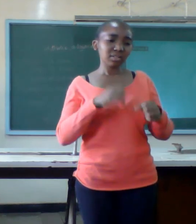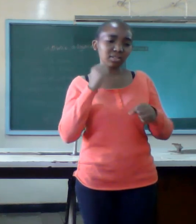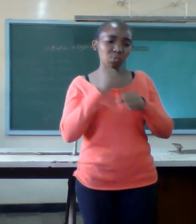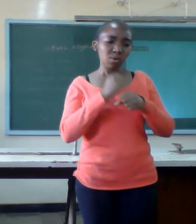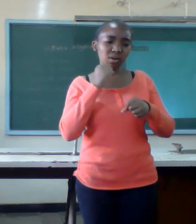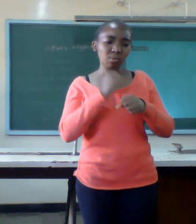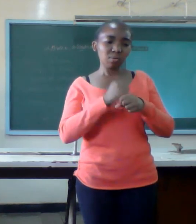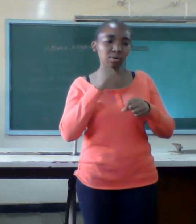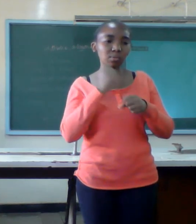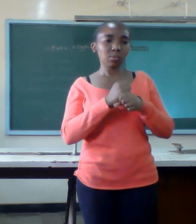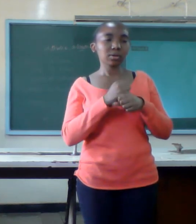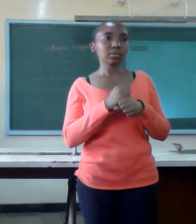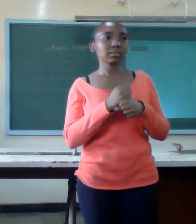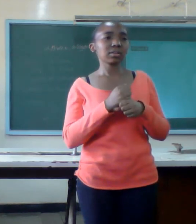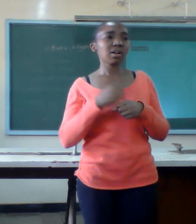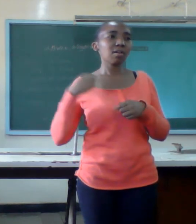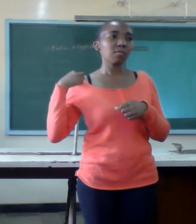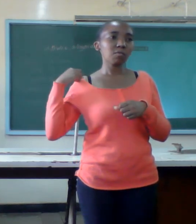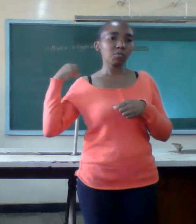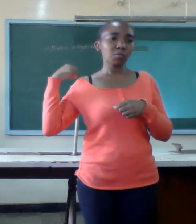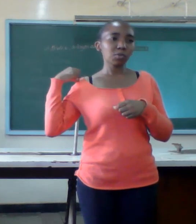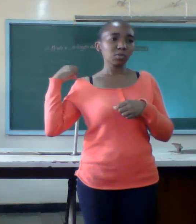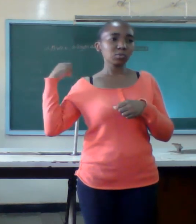from cheer yourself to work daily on it